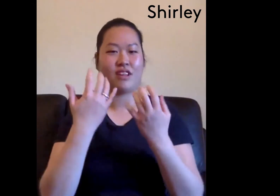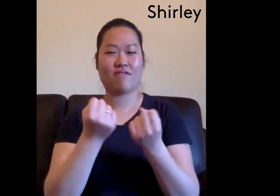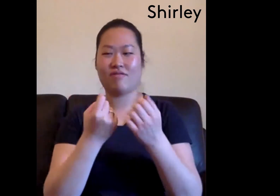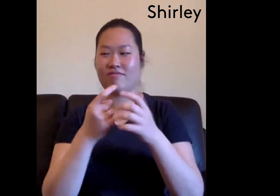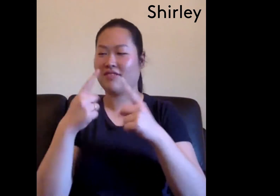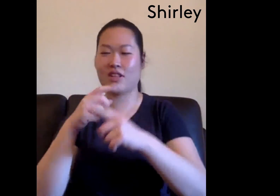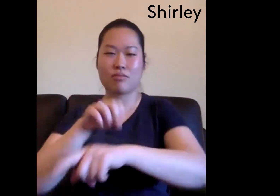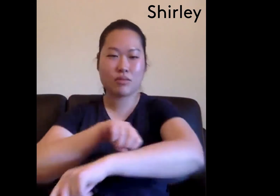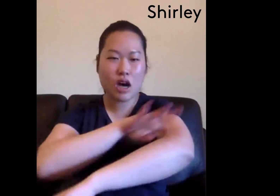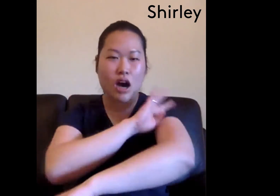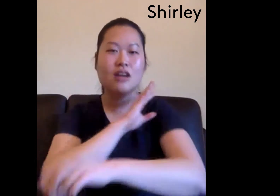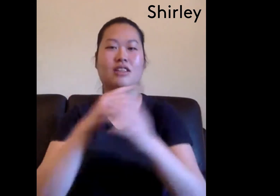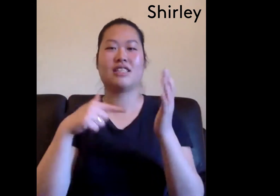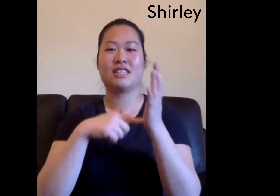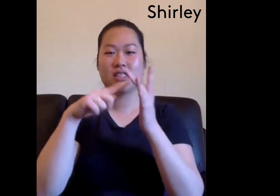And deaf events, I think uh